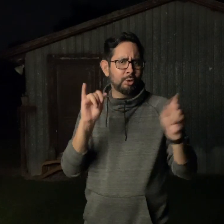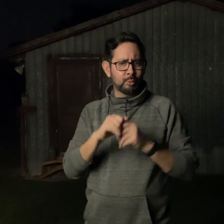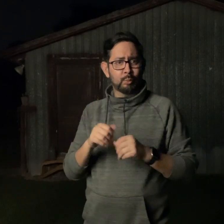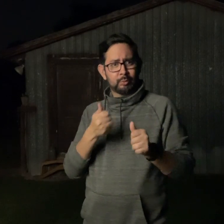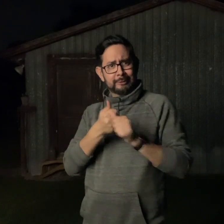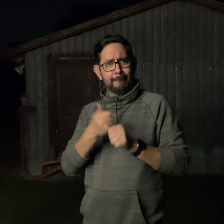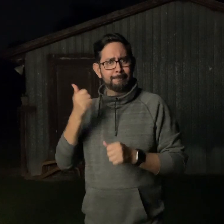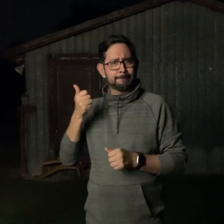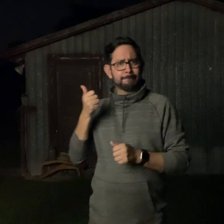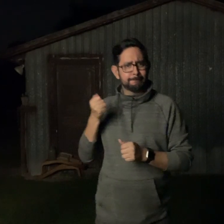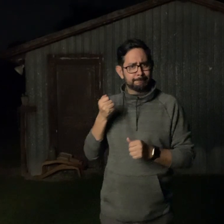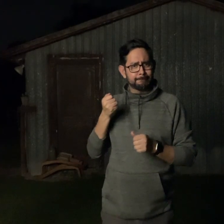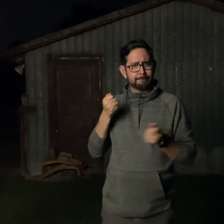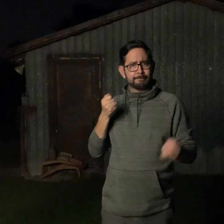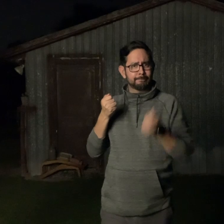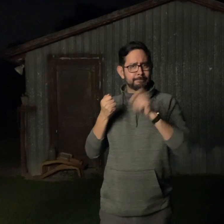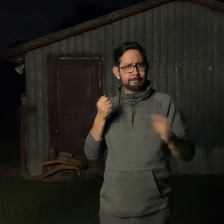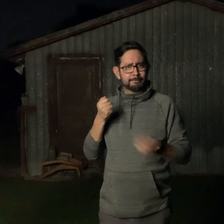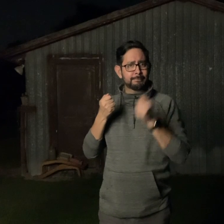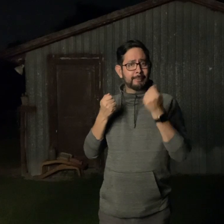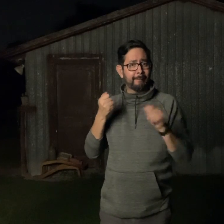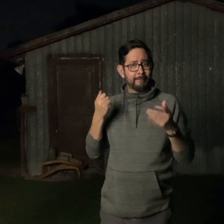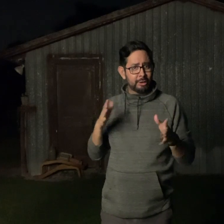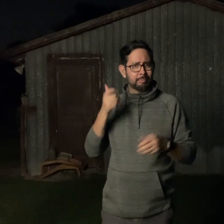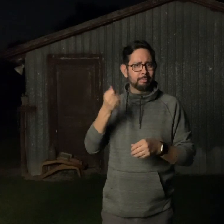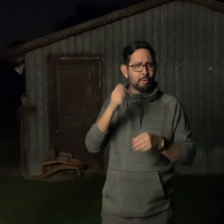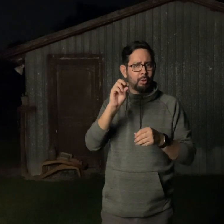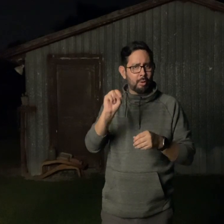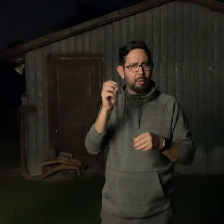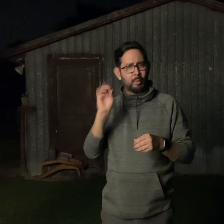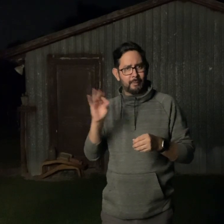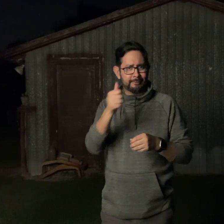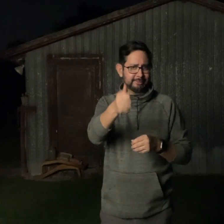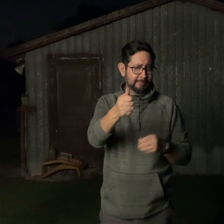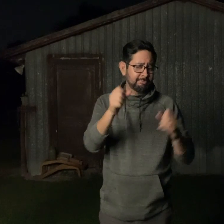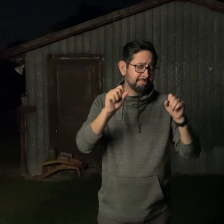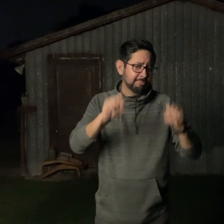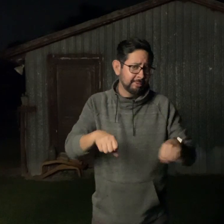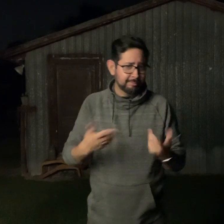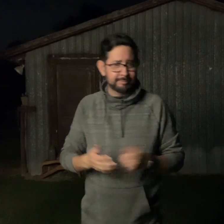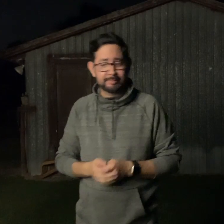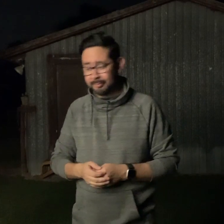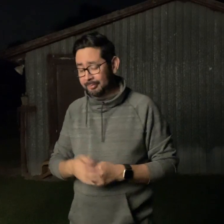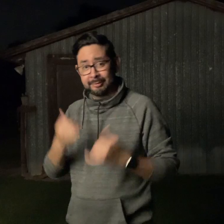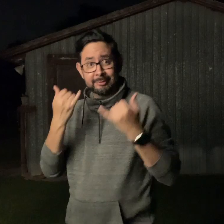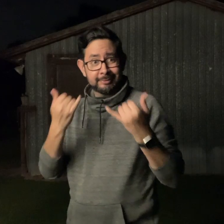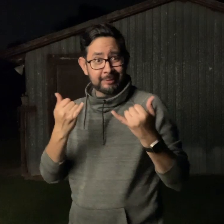You can use a remote and it will work just as well. You can be over here holding the shutter button down on your remote, and you can turn it on or off yourself.